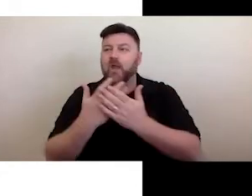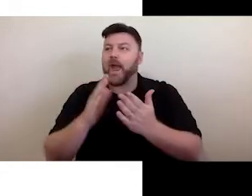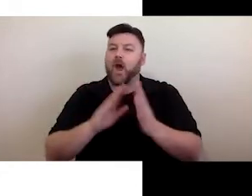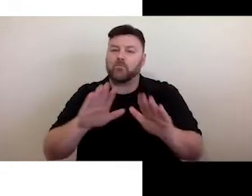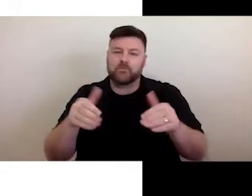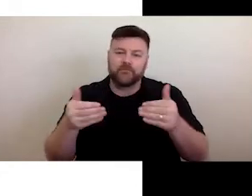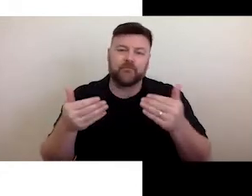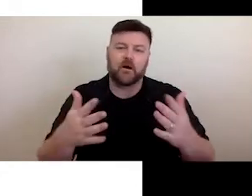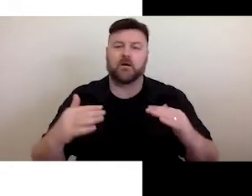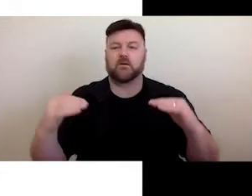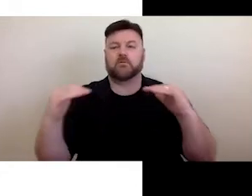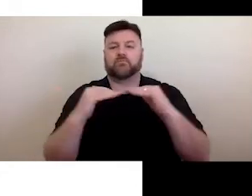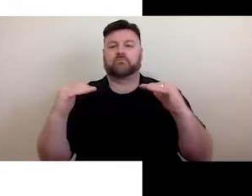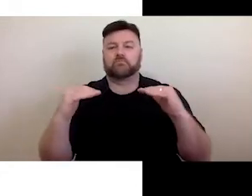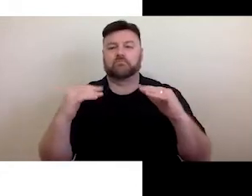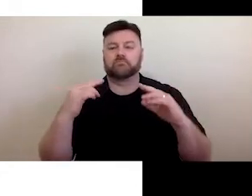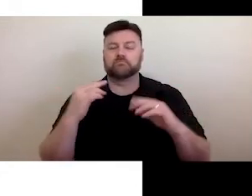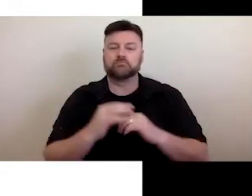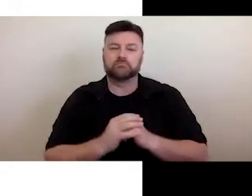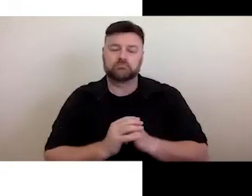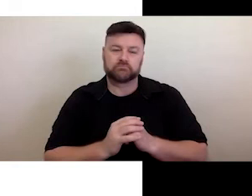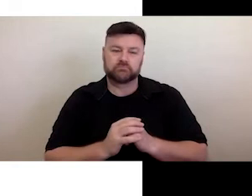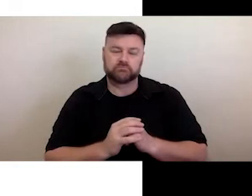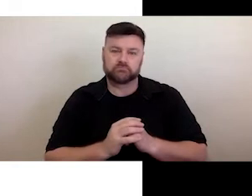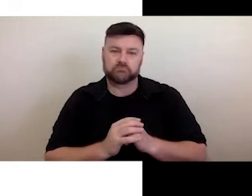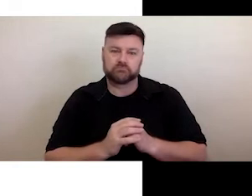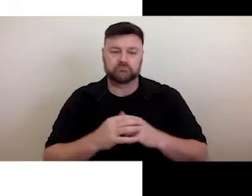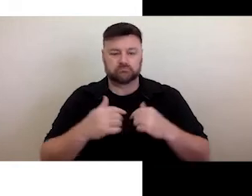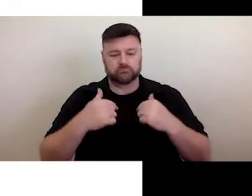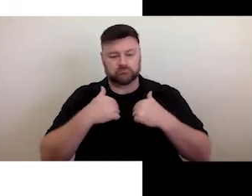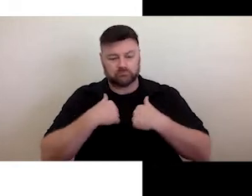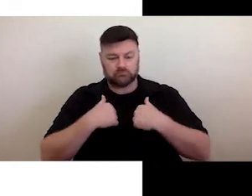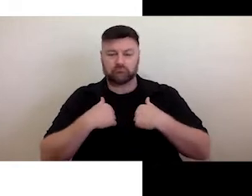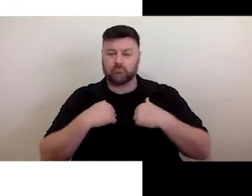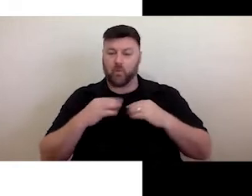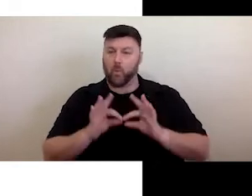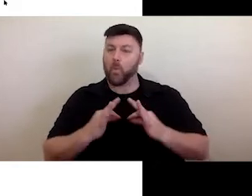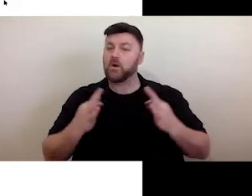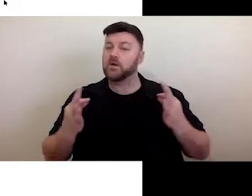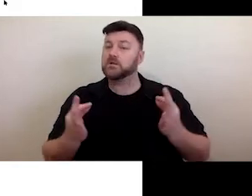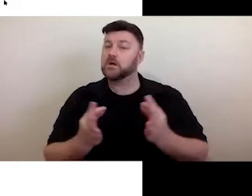As a sector development organisation, we